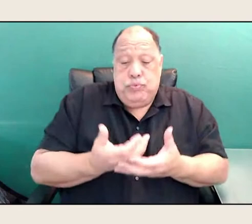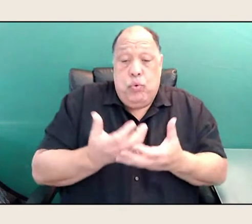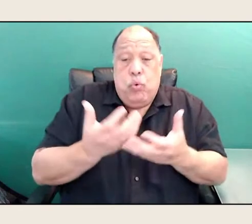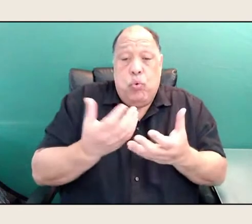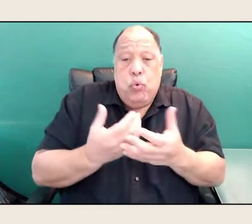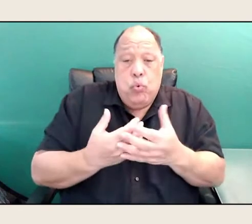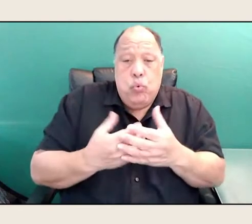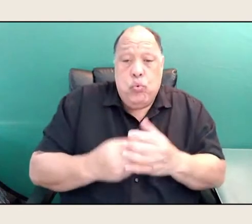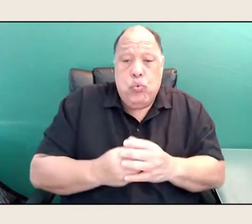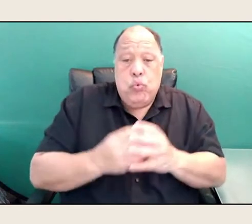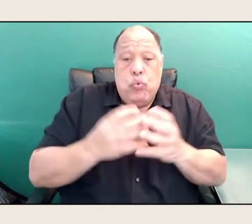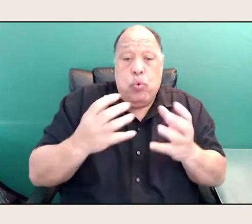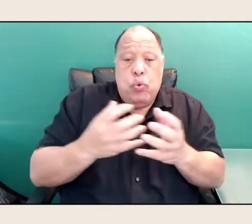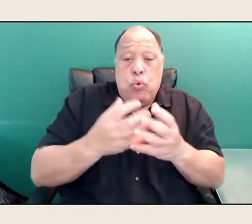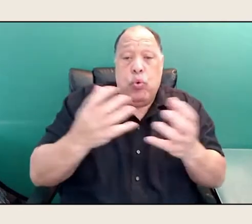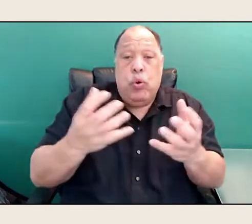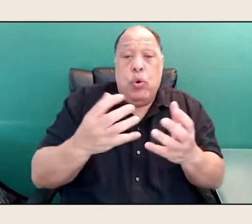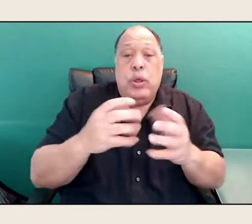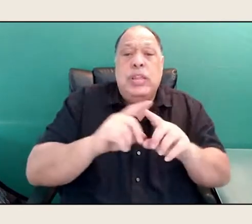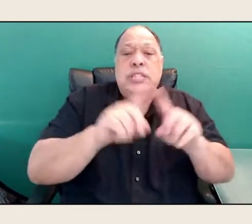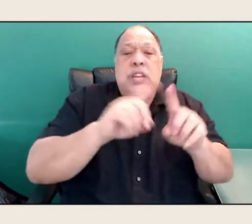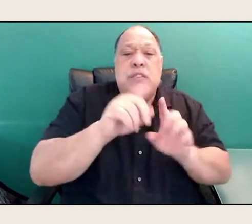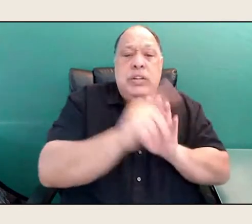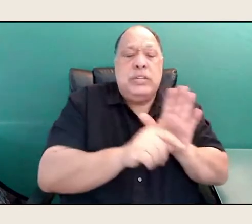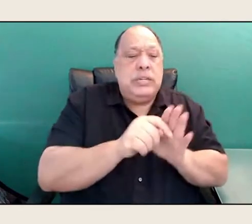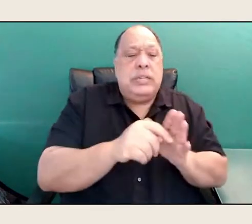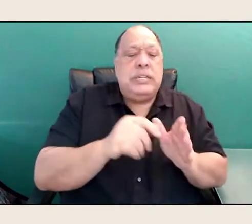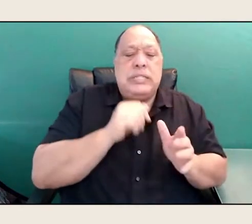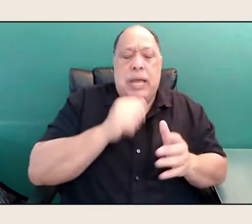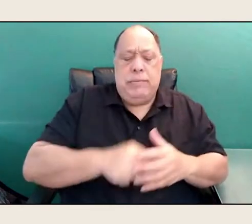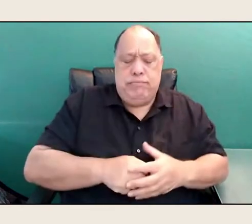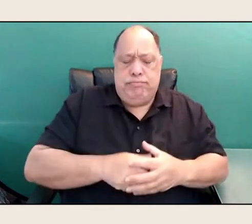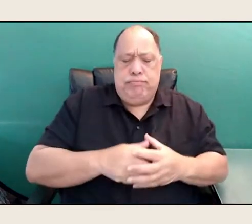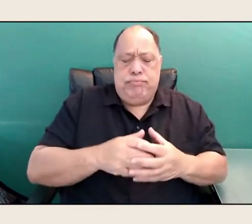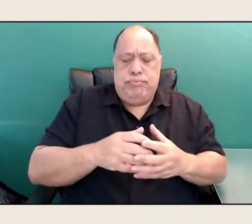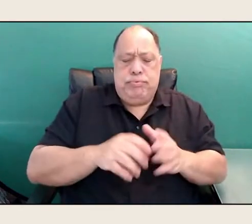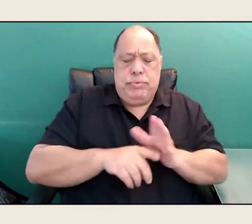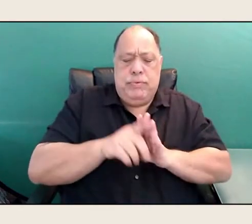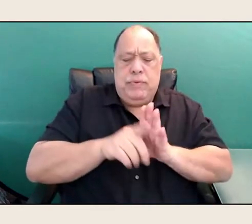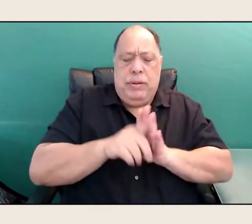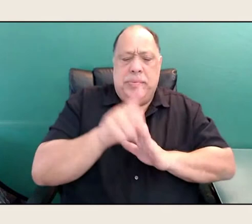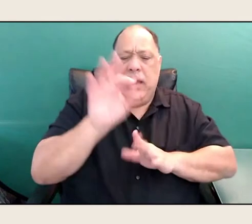so it's not nine months. One time I saw,